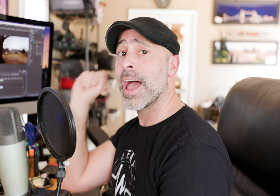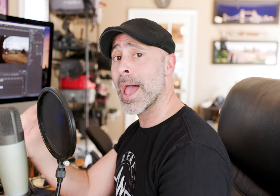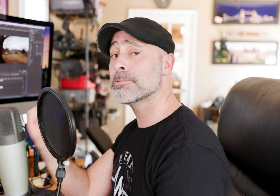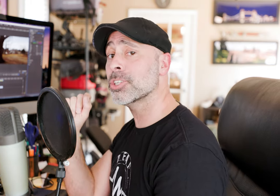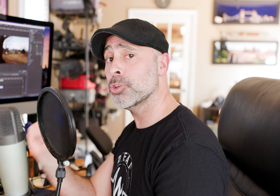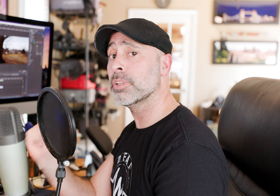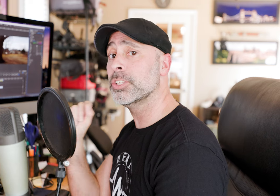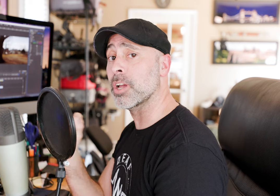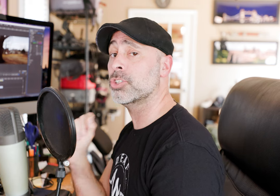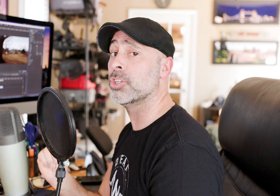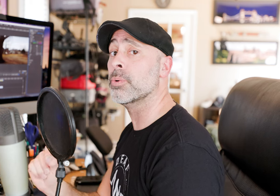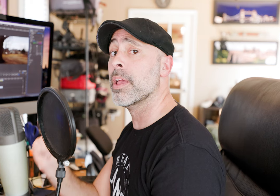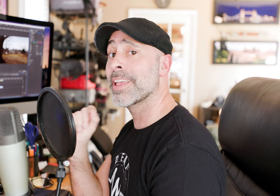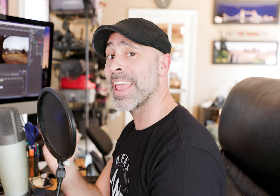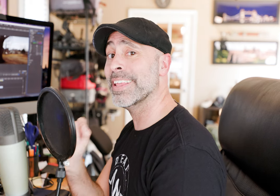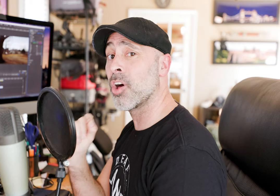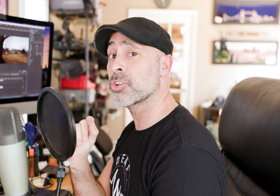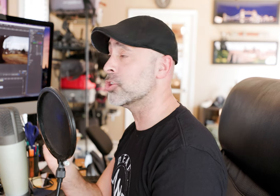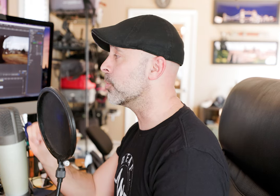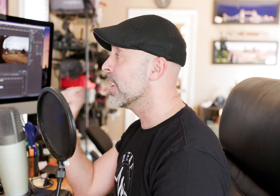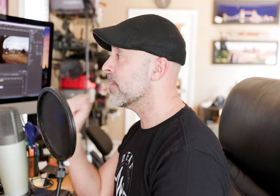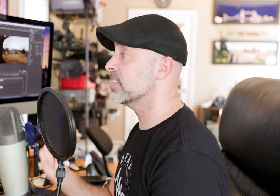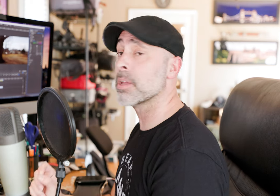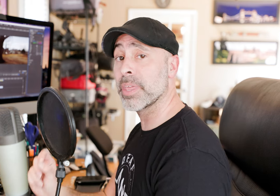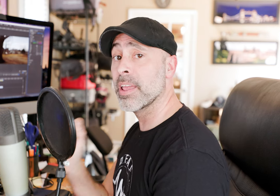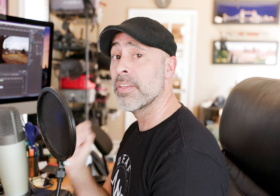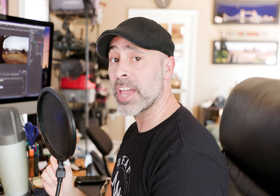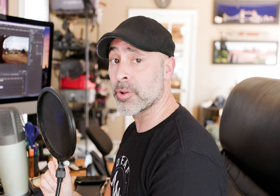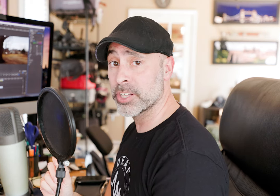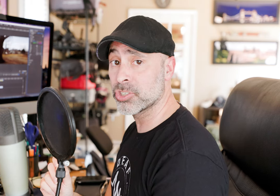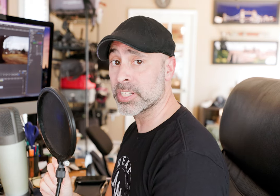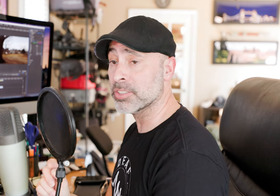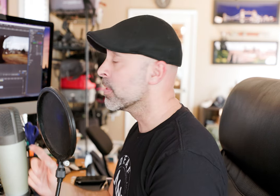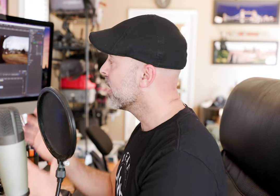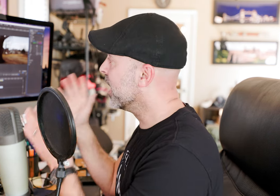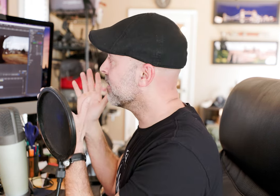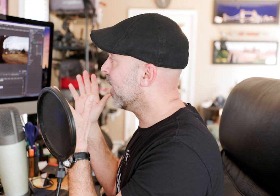absolutely does shoot Canon log 2 if it is something that you're interested in and I just